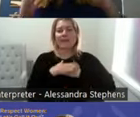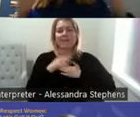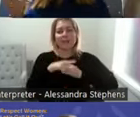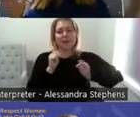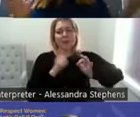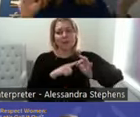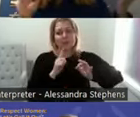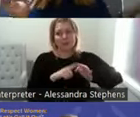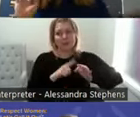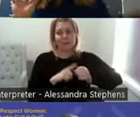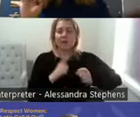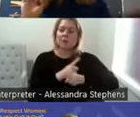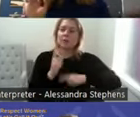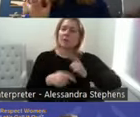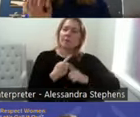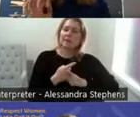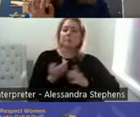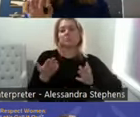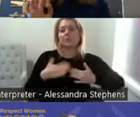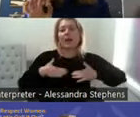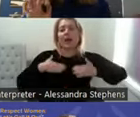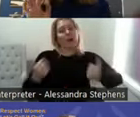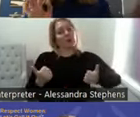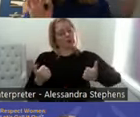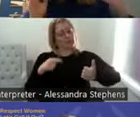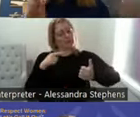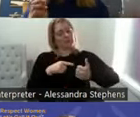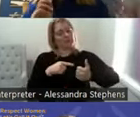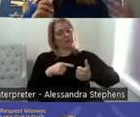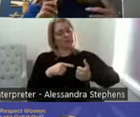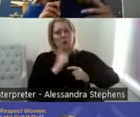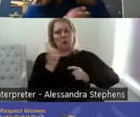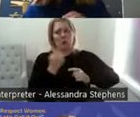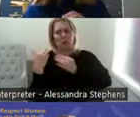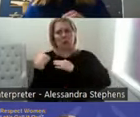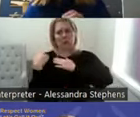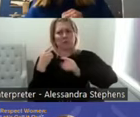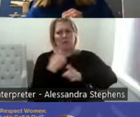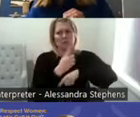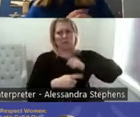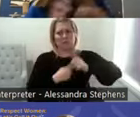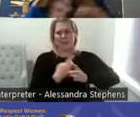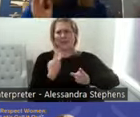in health. Whose role is it to talk about sex? And pretty much when I, there's heaps of